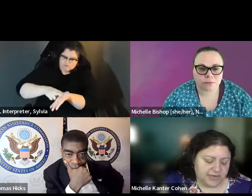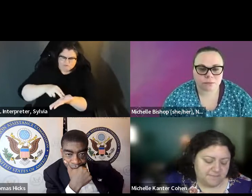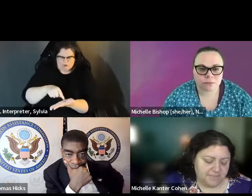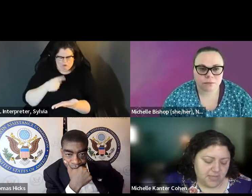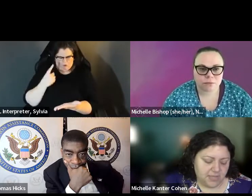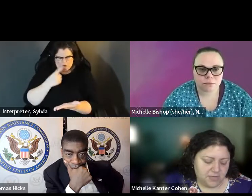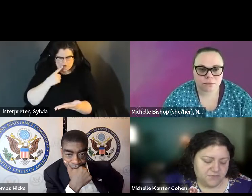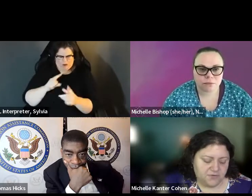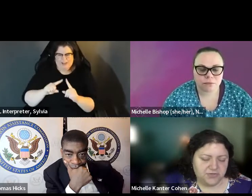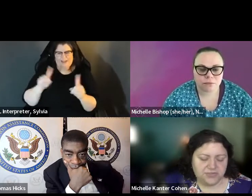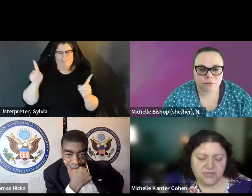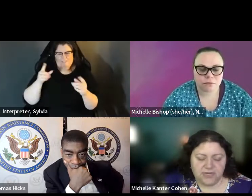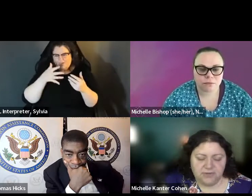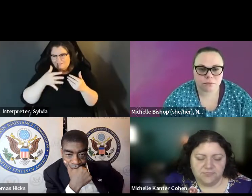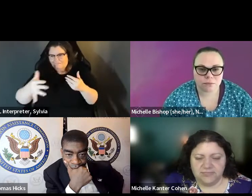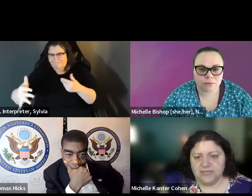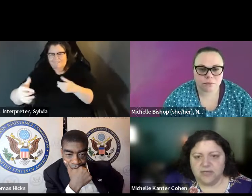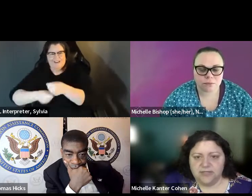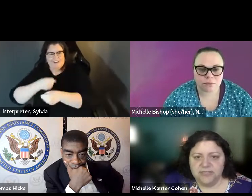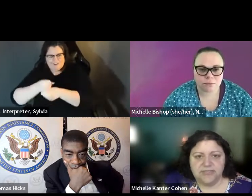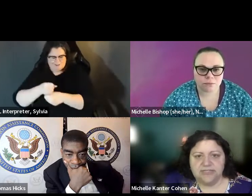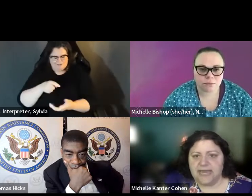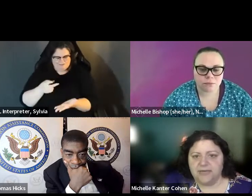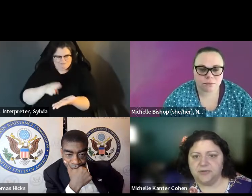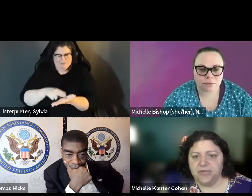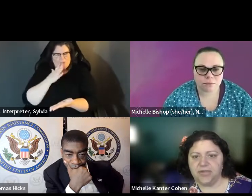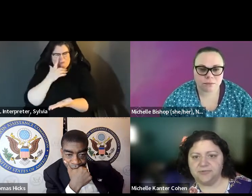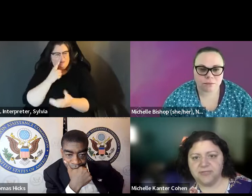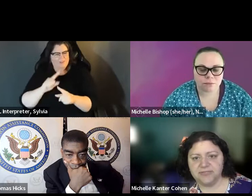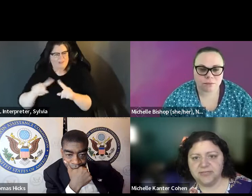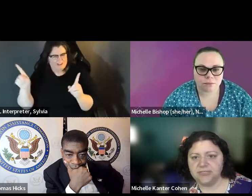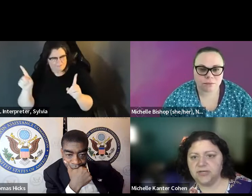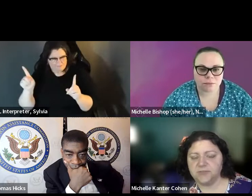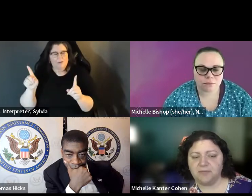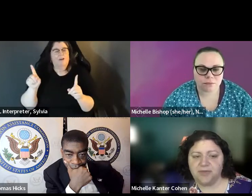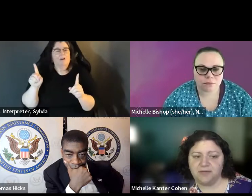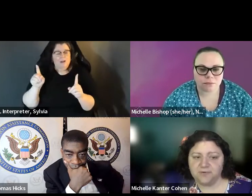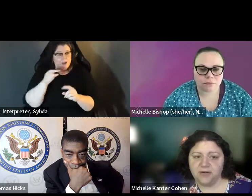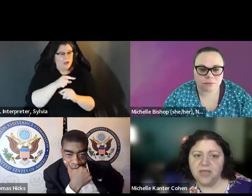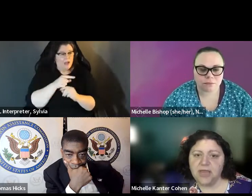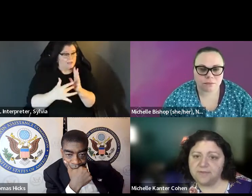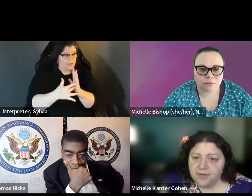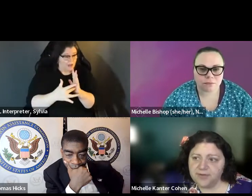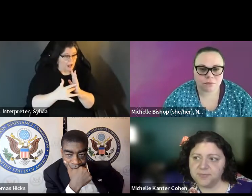over time, that includes people whose writing ability changes over time. It also, you know -- if you're using